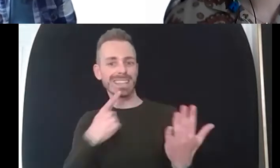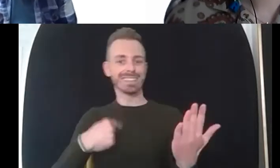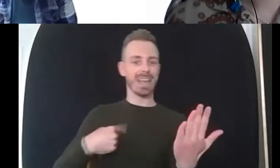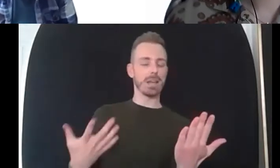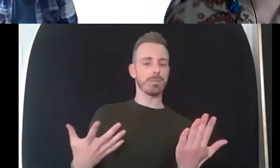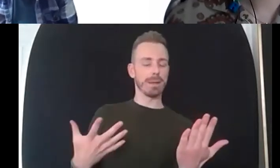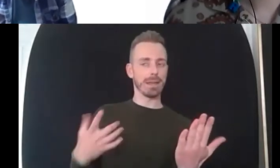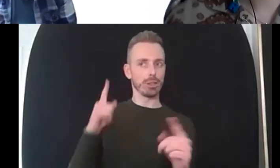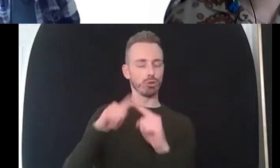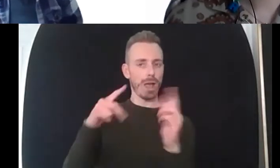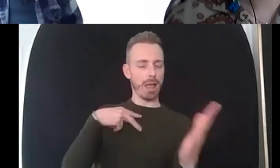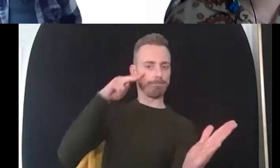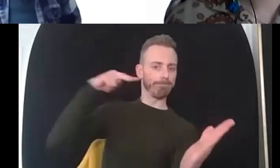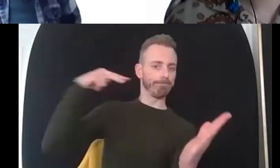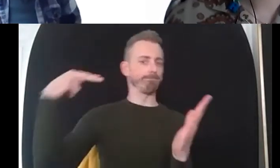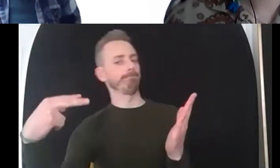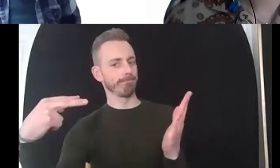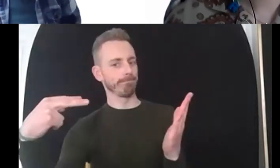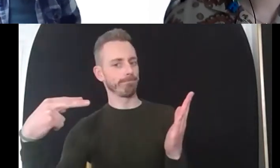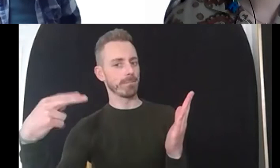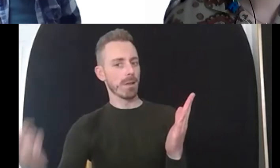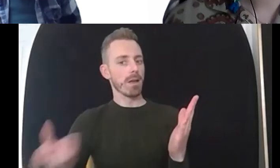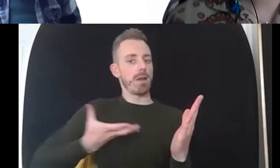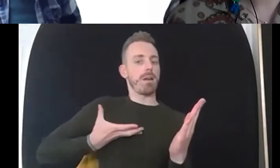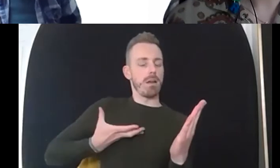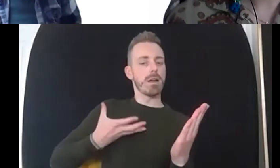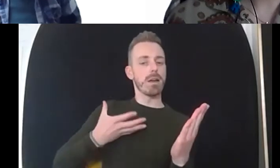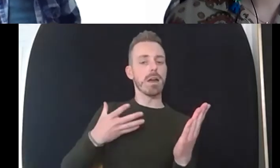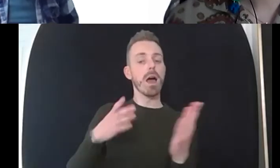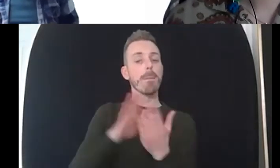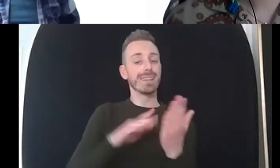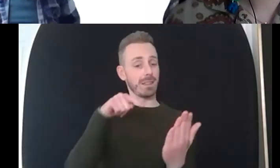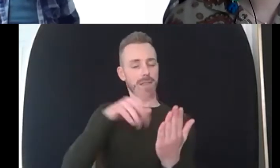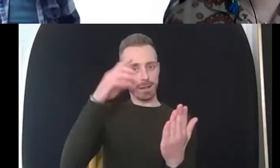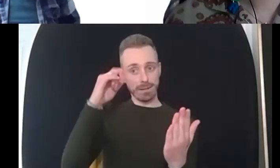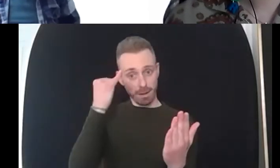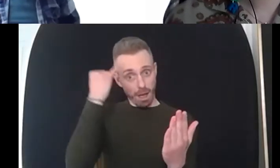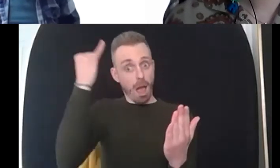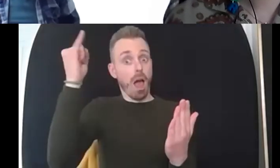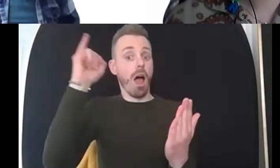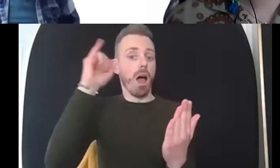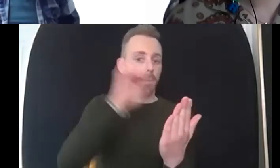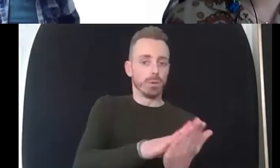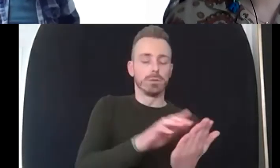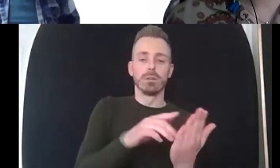and just help us to read reassess that thinking and sometimes that can be quite helpful too yeah